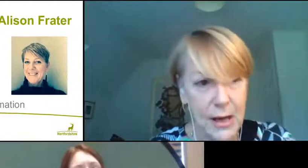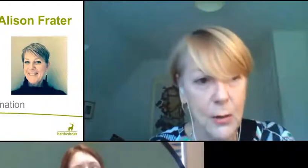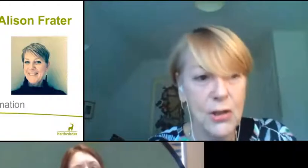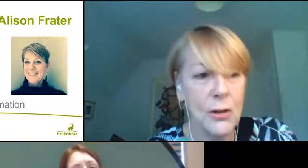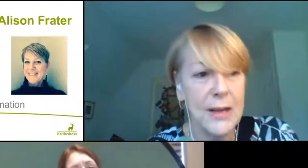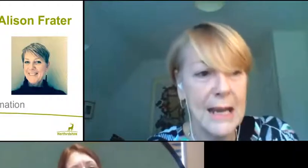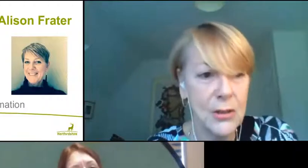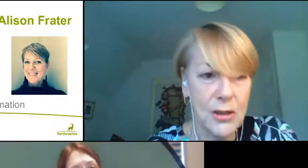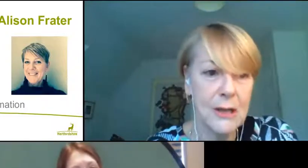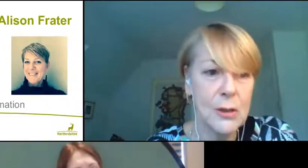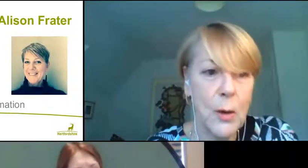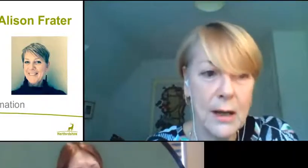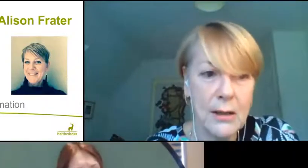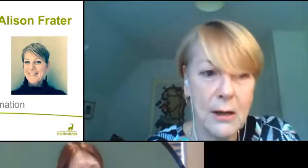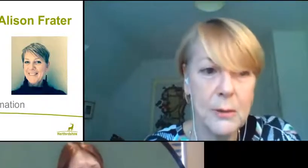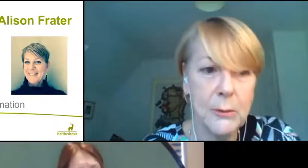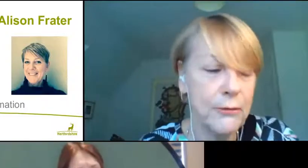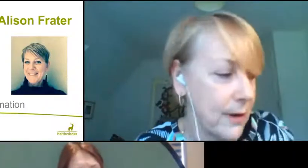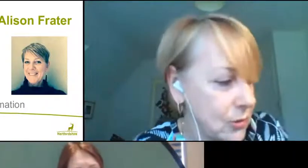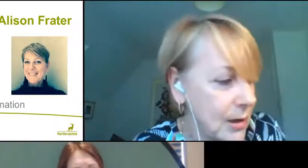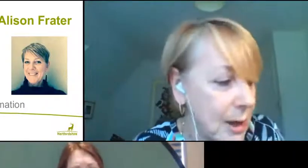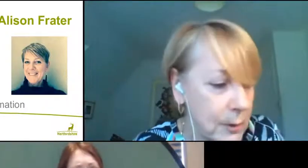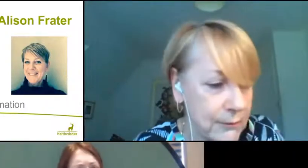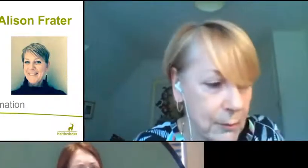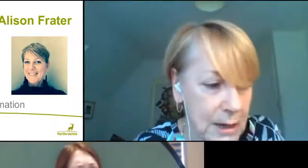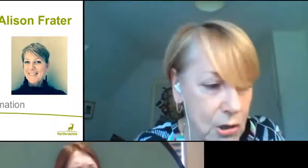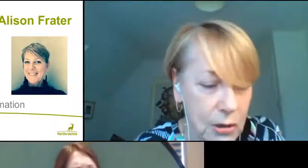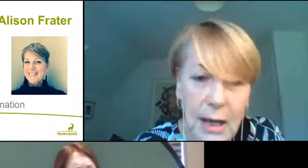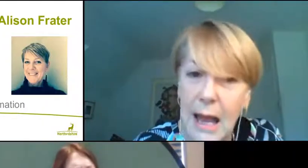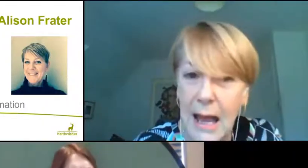that question on the end, that is "Where can young people find reliable information?"